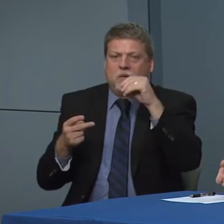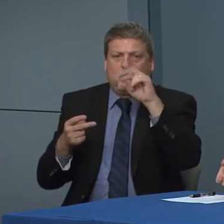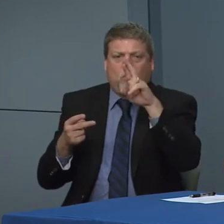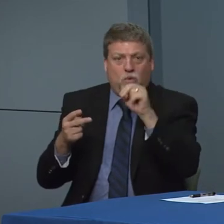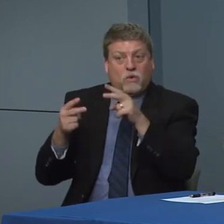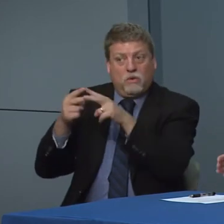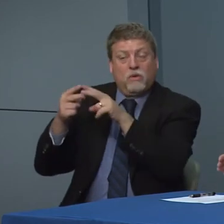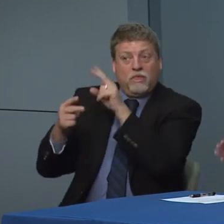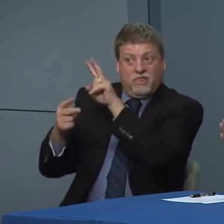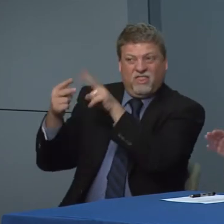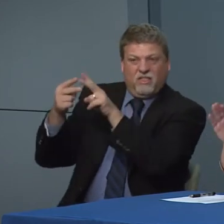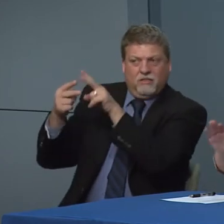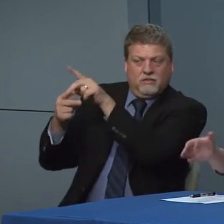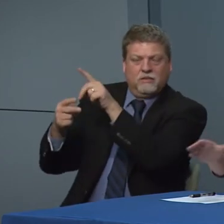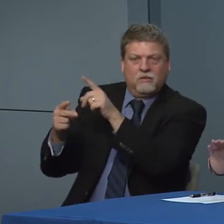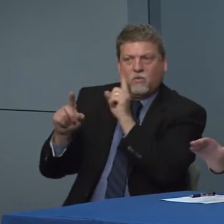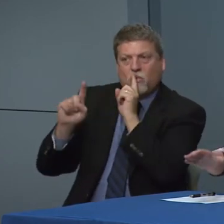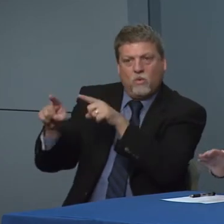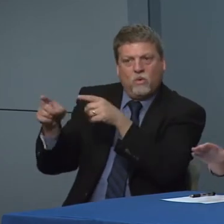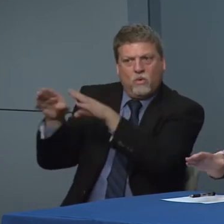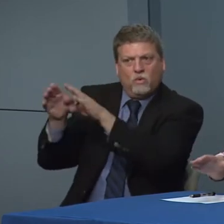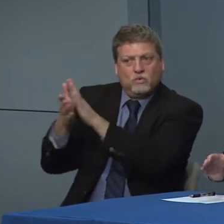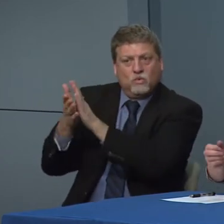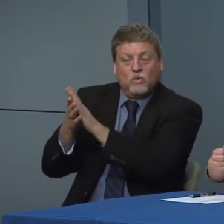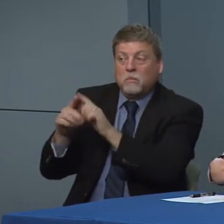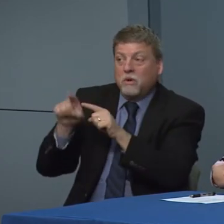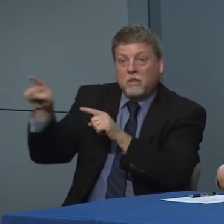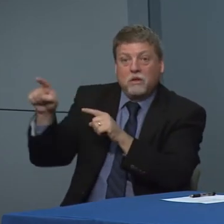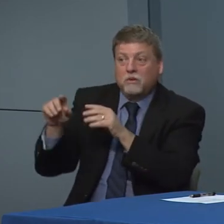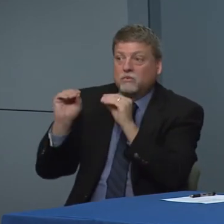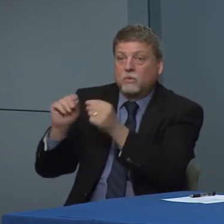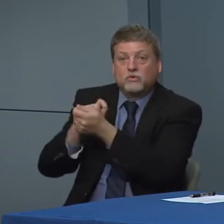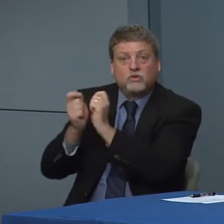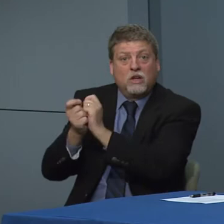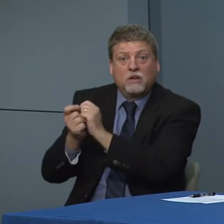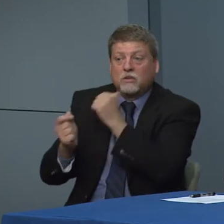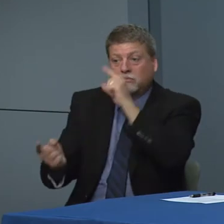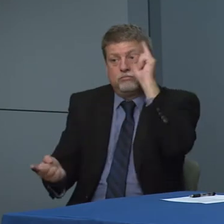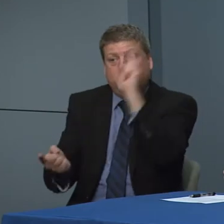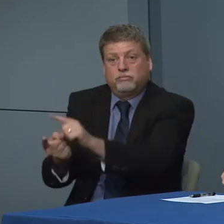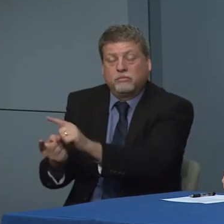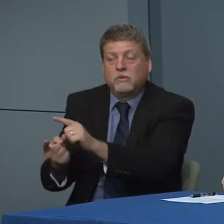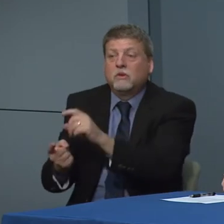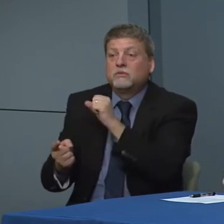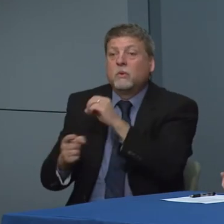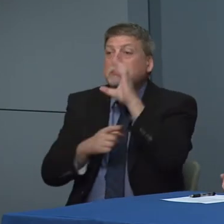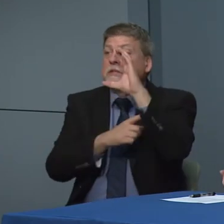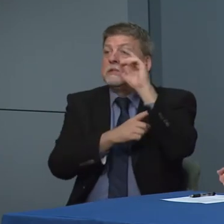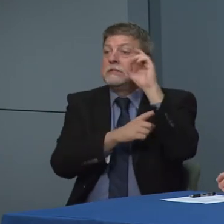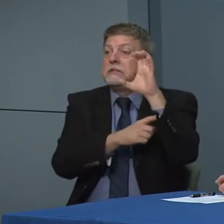And so the CDC recommendation just based on what they're looking at and they're modeling does not currently recommend